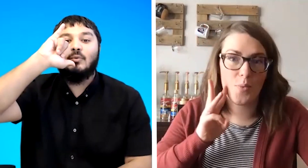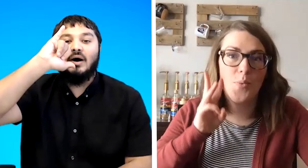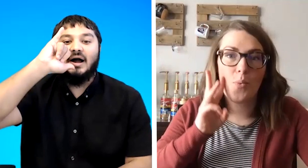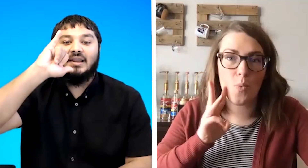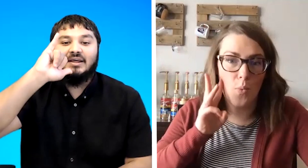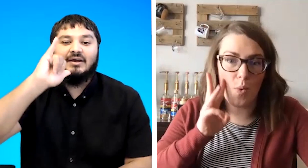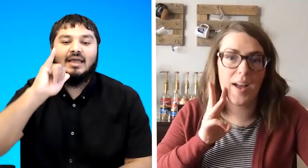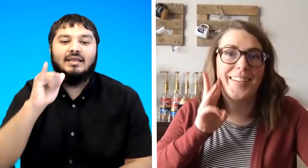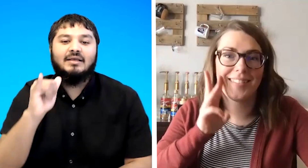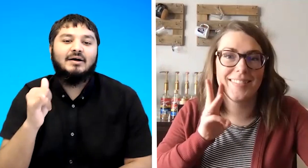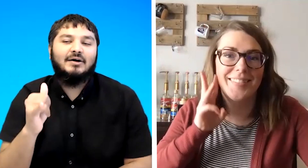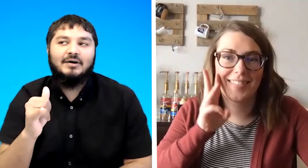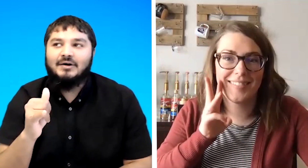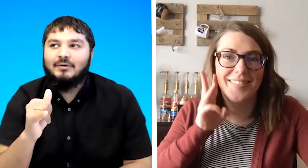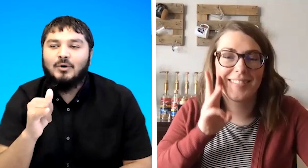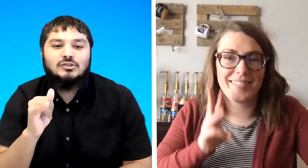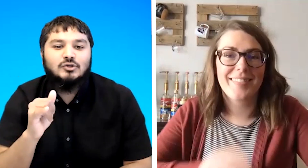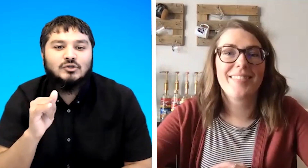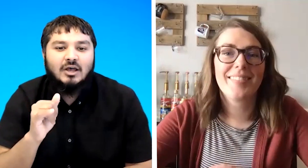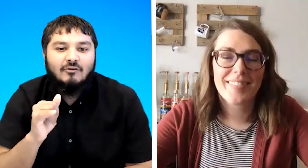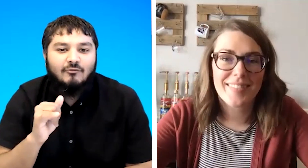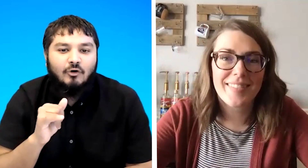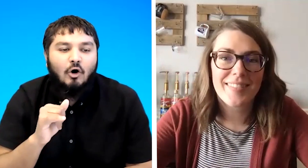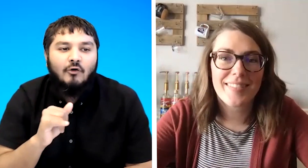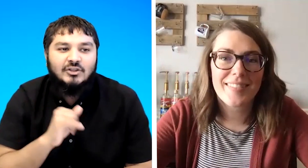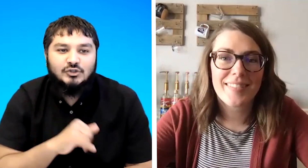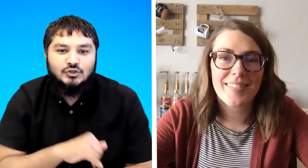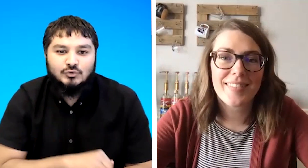wine okay uh what's your sign for orange juice